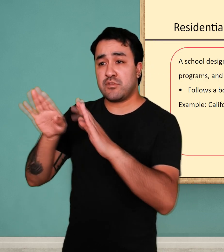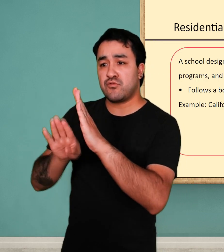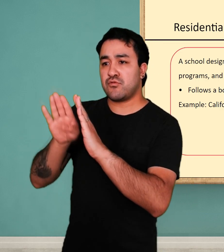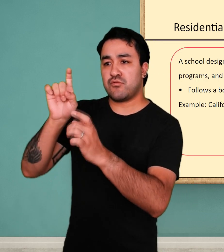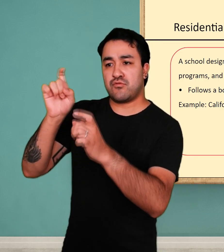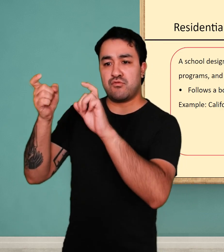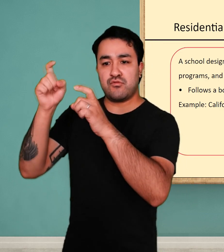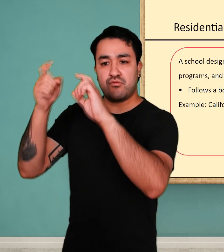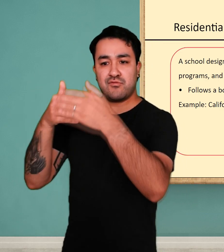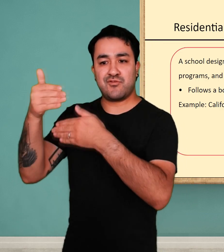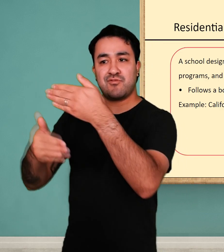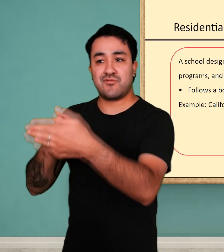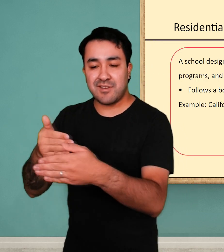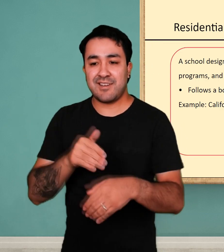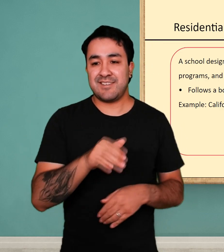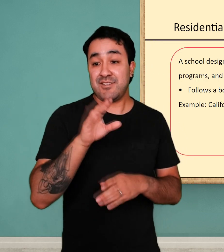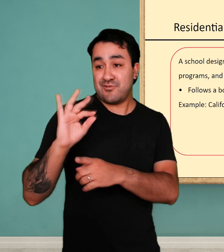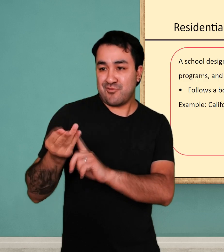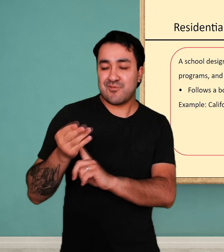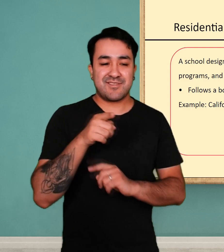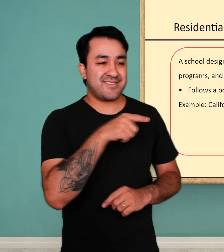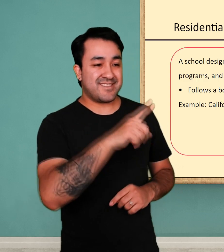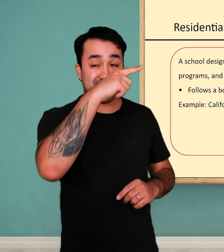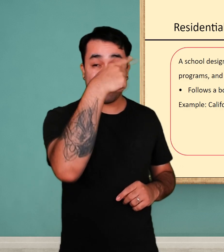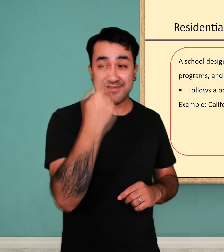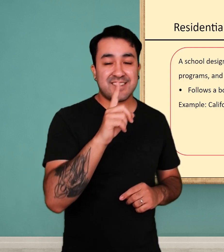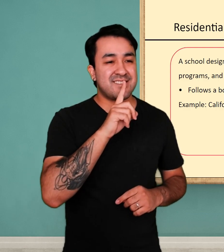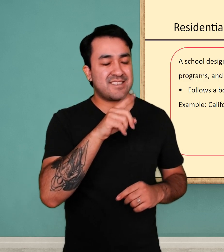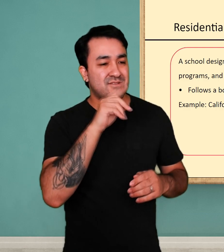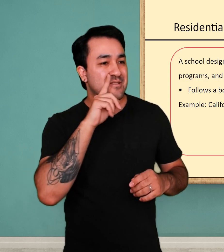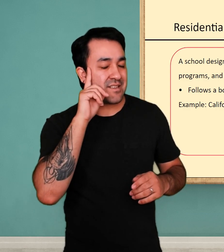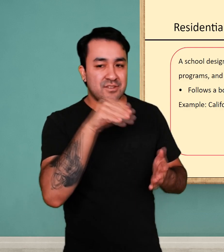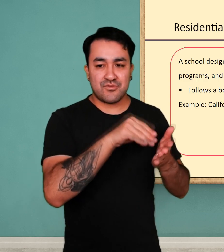the segregation of Black Deaf Students and the subsequent creation of Black ASL.